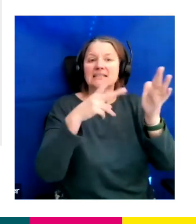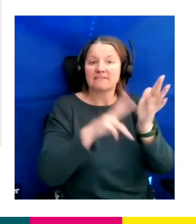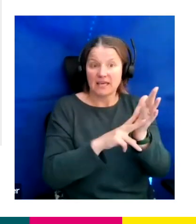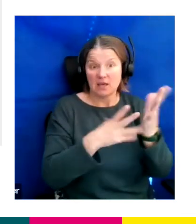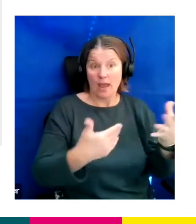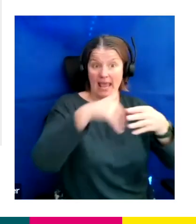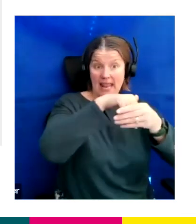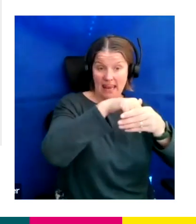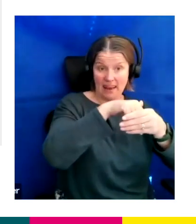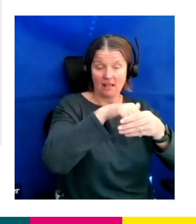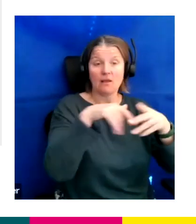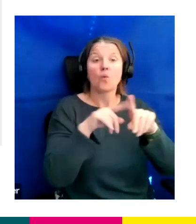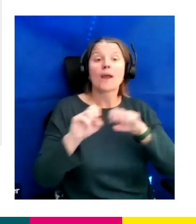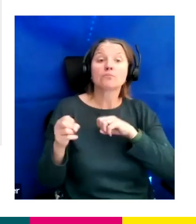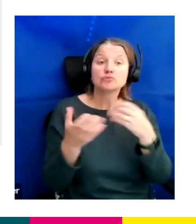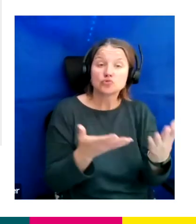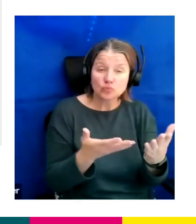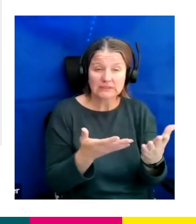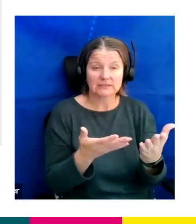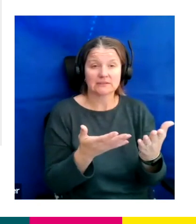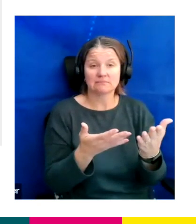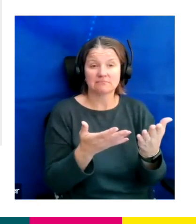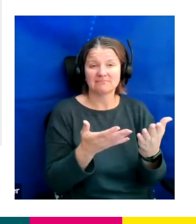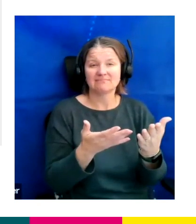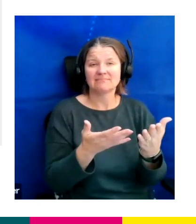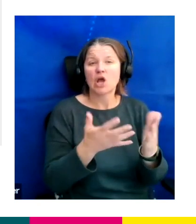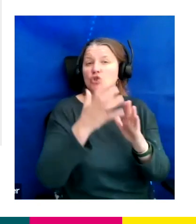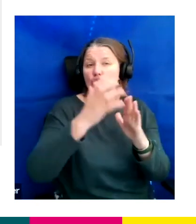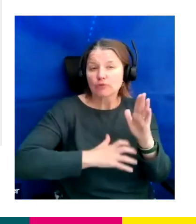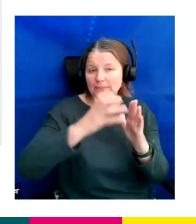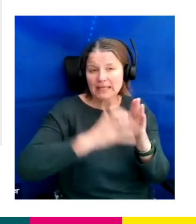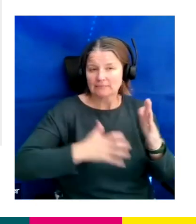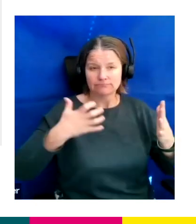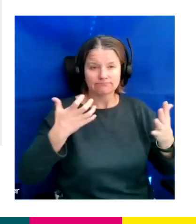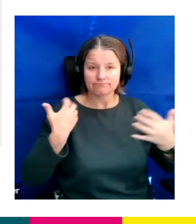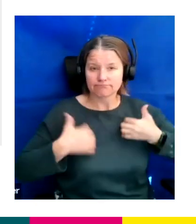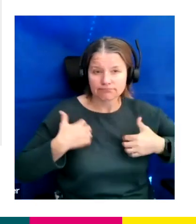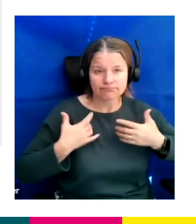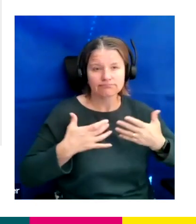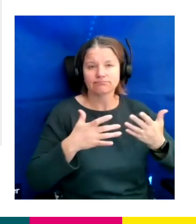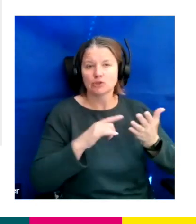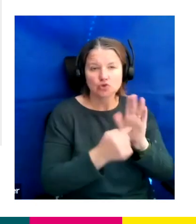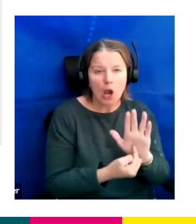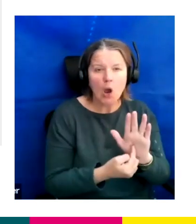We produce predominantly all unscripted entertainment shows such as Saturday Night Takeaway, I'm